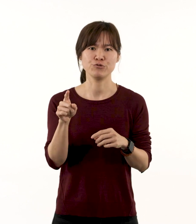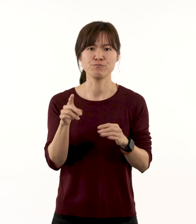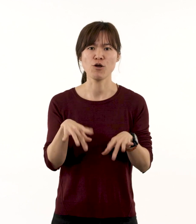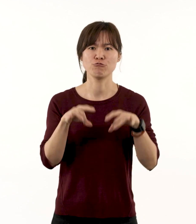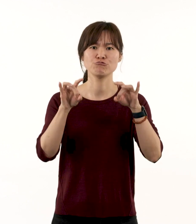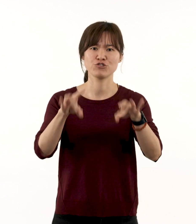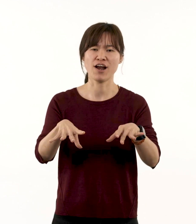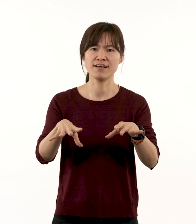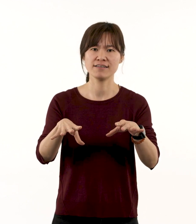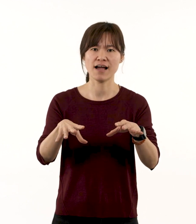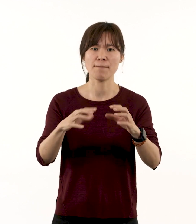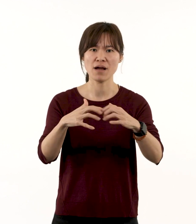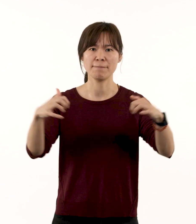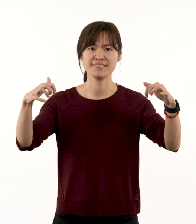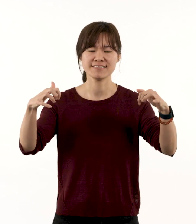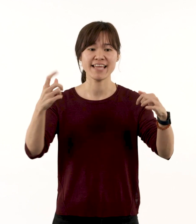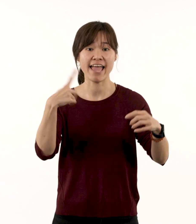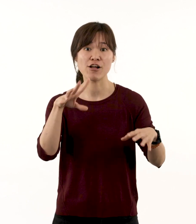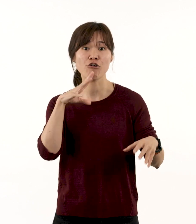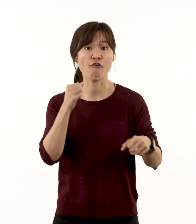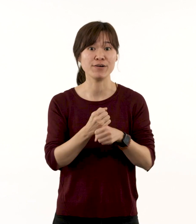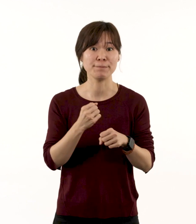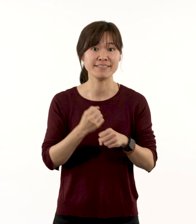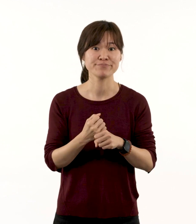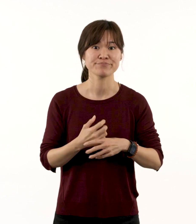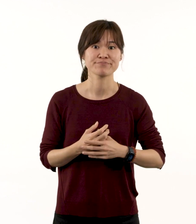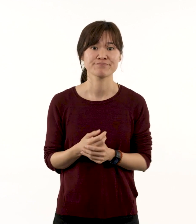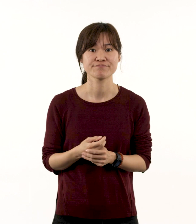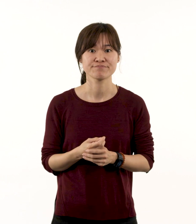the Australian parliament and government.